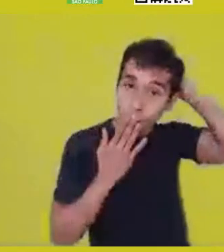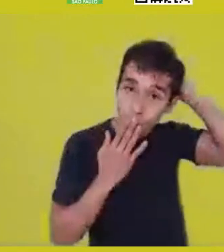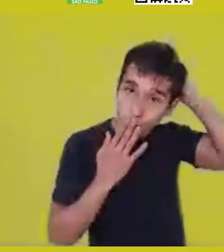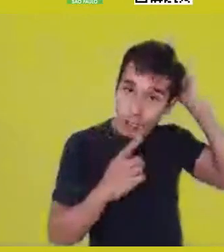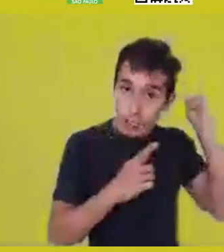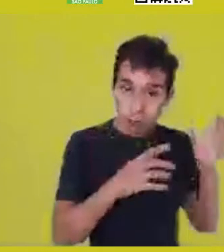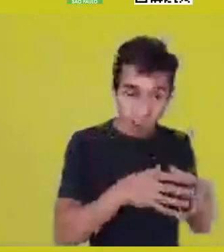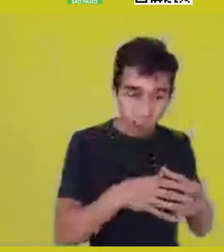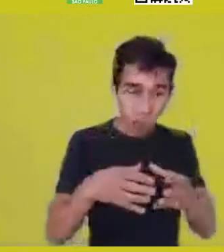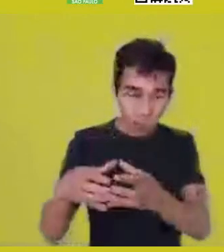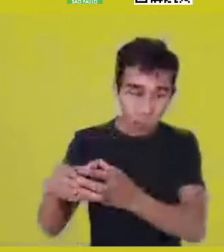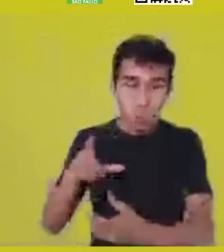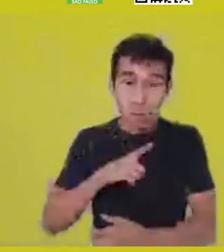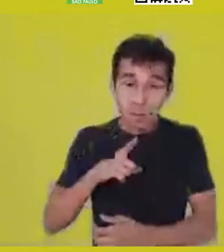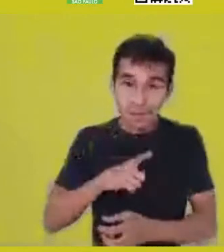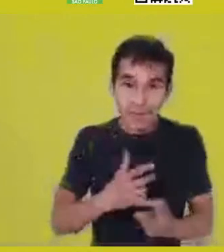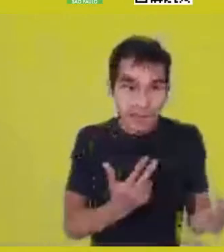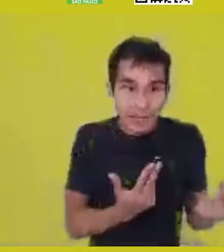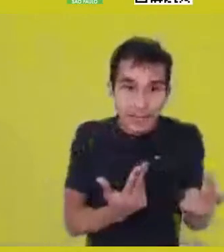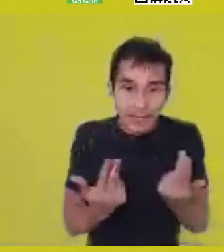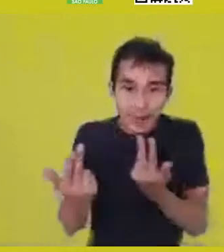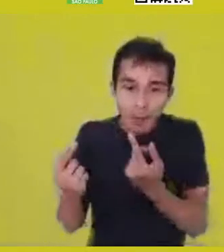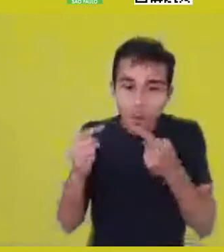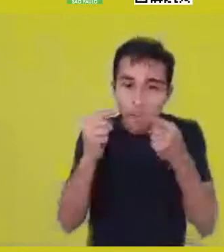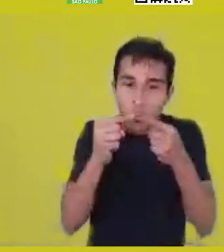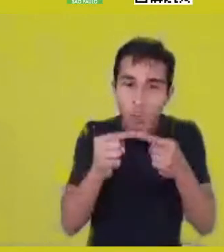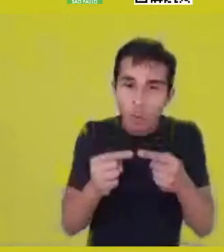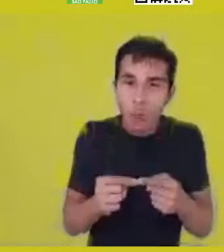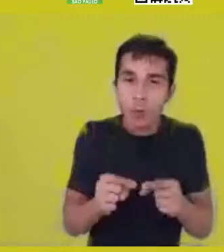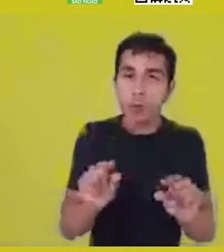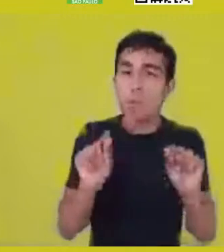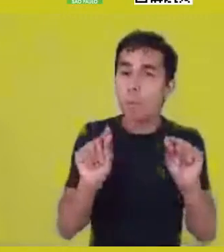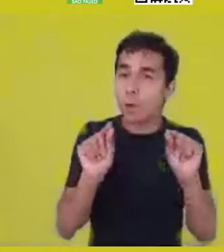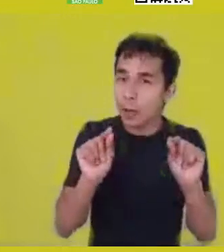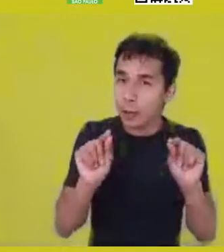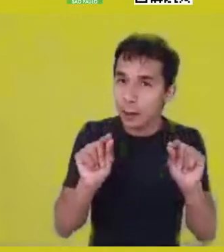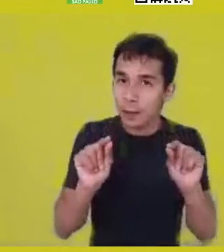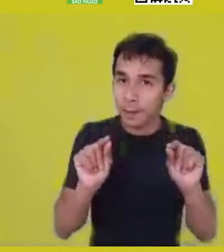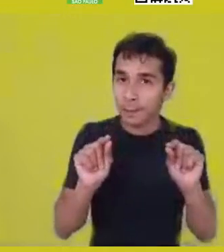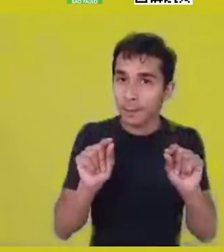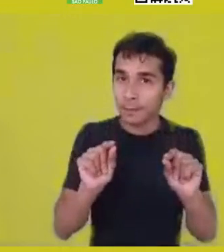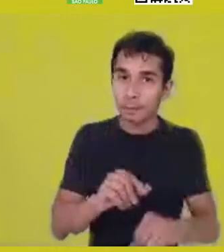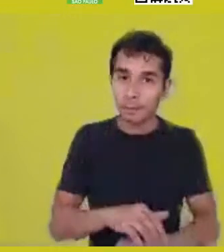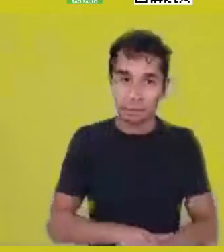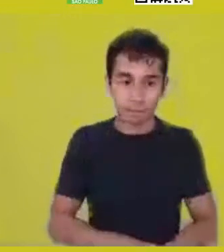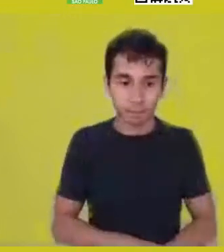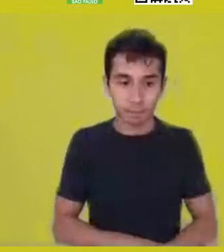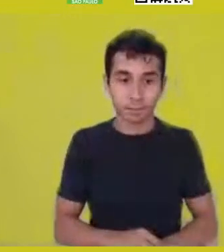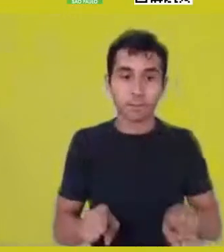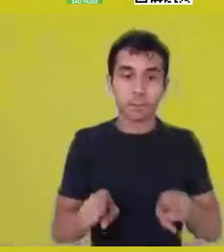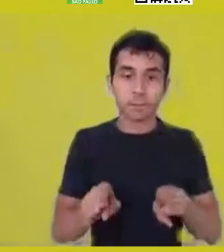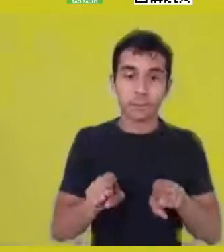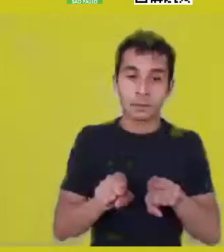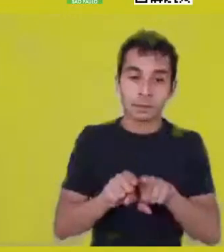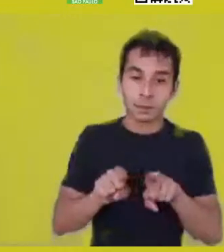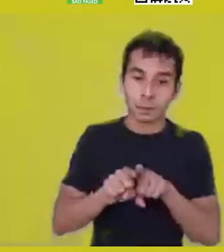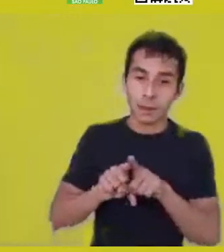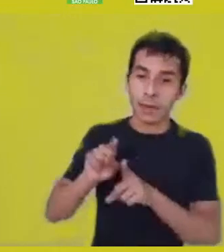Is it possible to think about an Afrocentral amalgamated dynamic in the African-Brazilian diaspora,